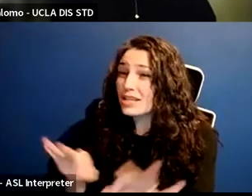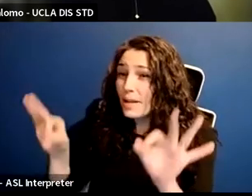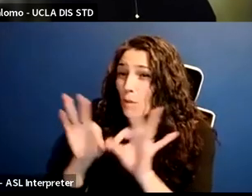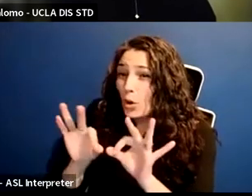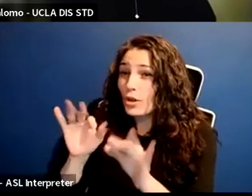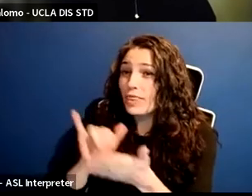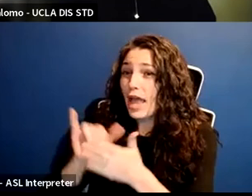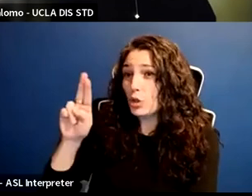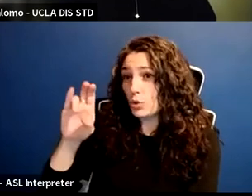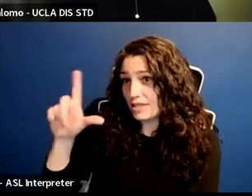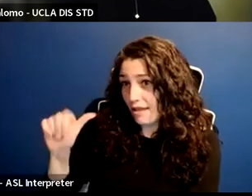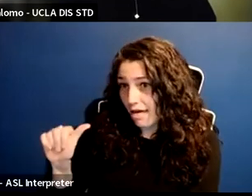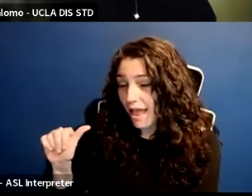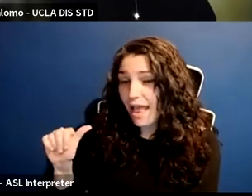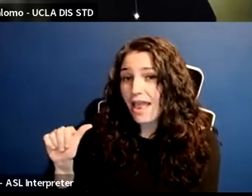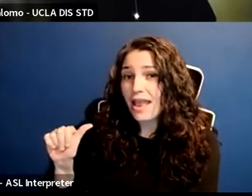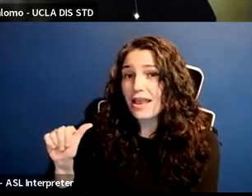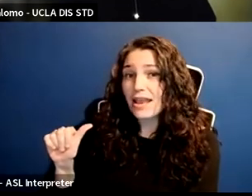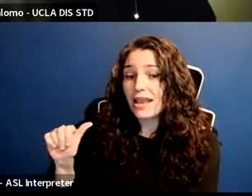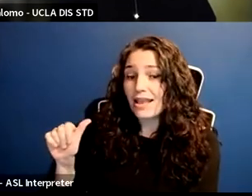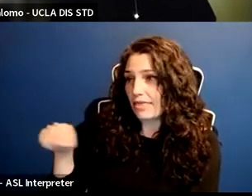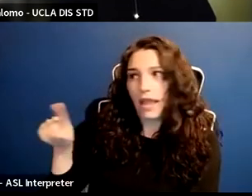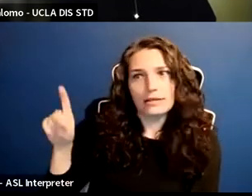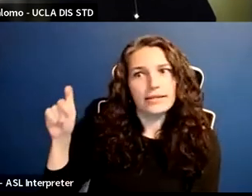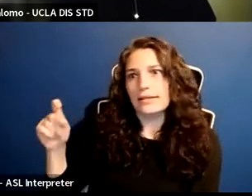needs to be able to look at the accomplishments it's made,